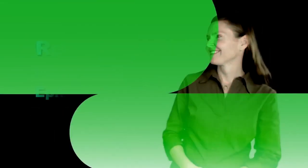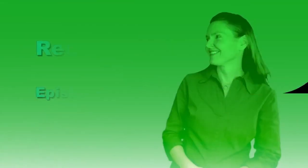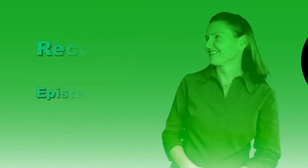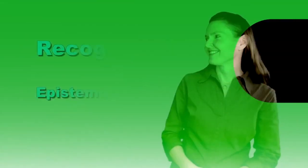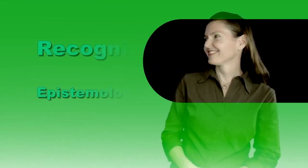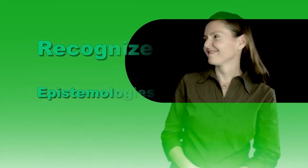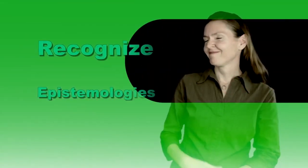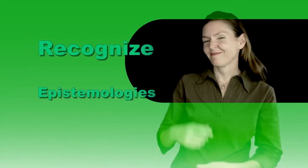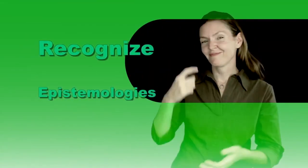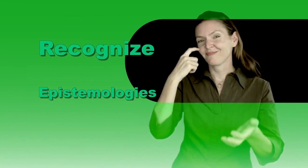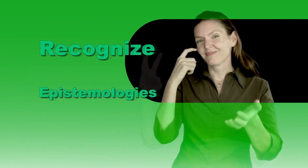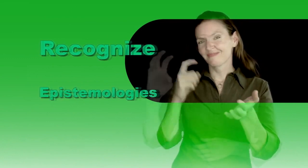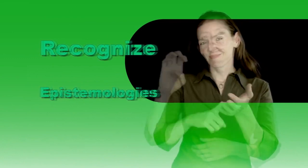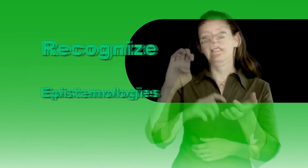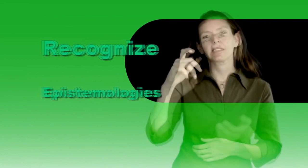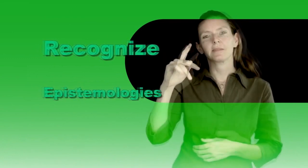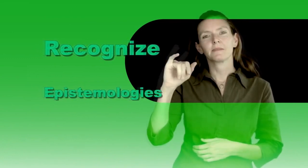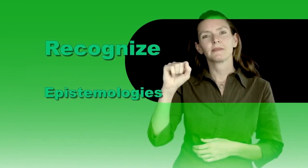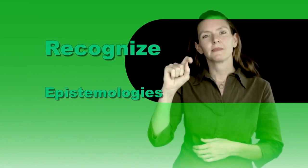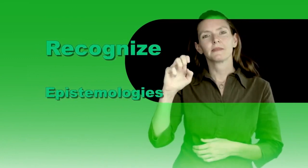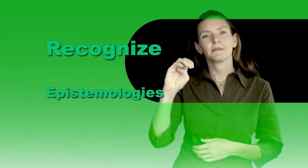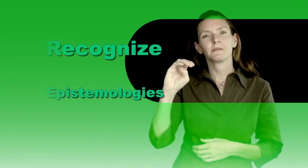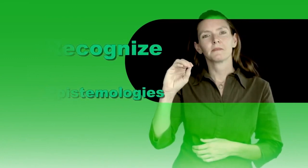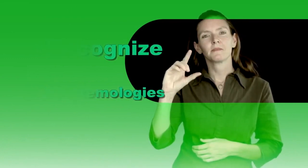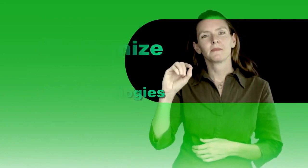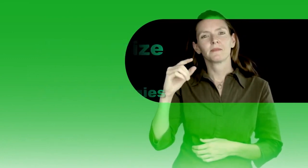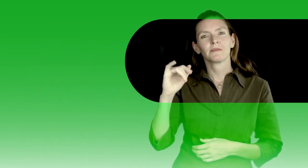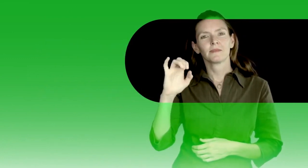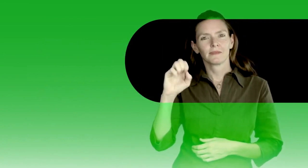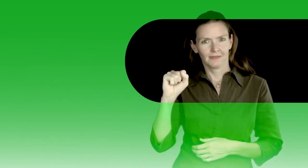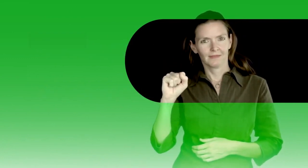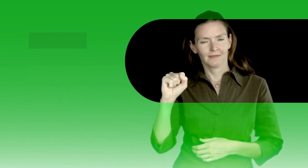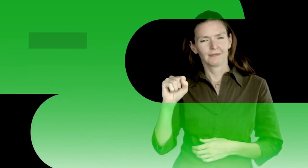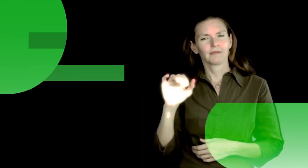The second subcategory under "Recognize & Resist" is 2) Recognize Epistemologies [Image: Green animation/background].